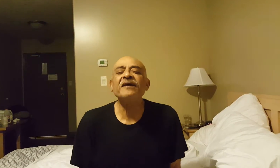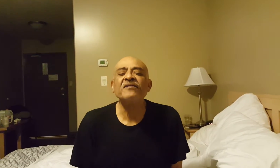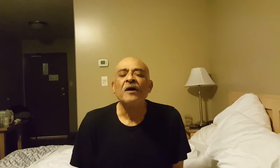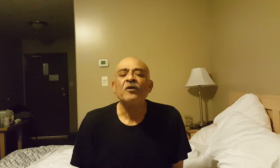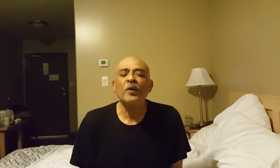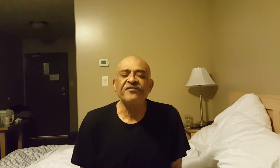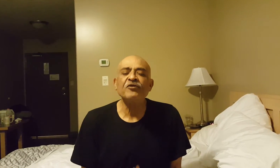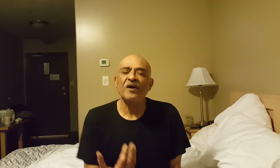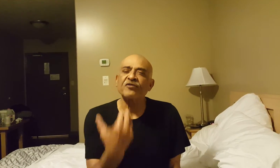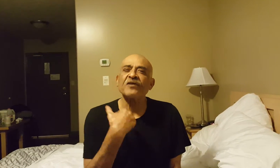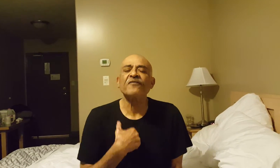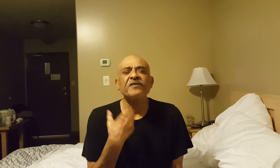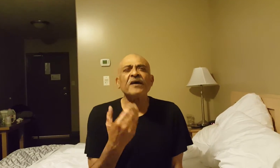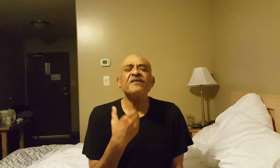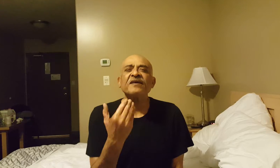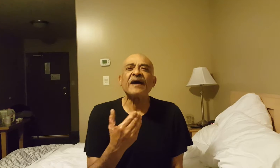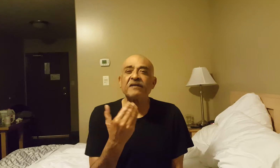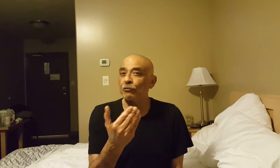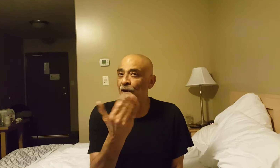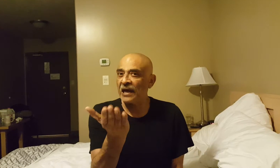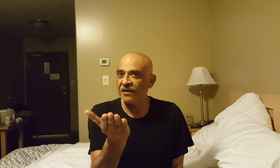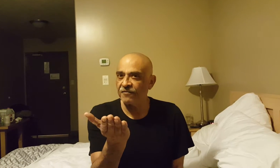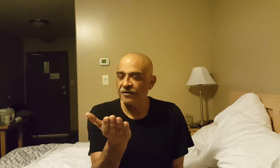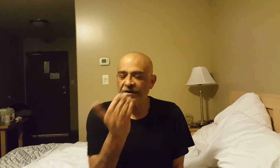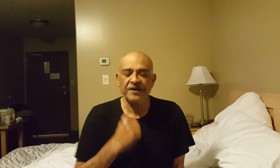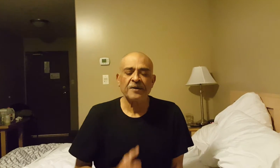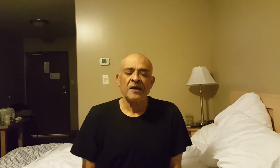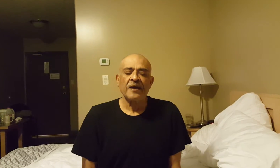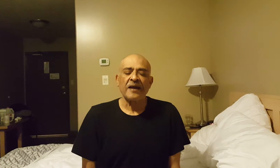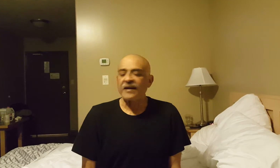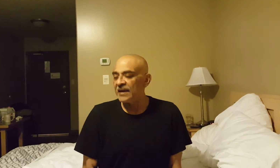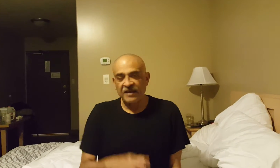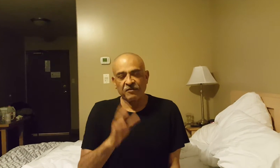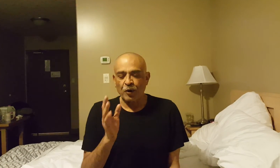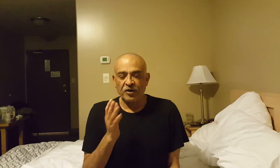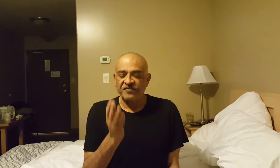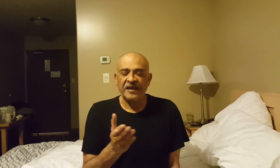case the question you ask yourself is "is the cat dead or alive?" Right? At any given point, is the cat